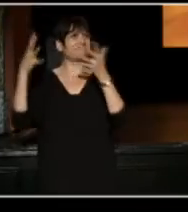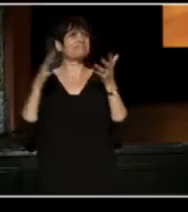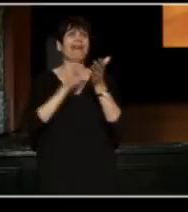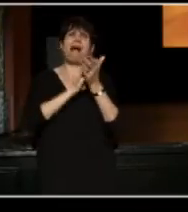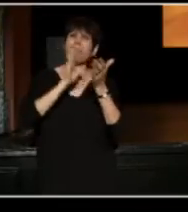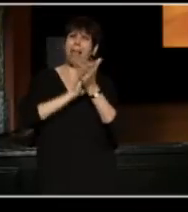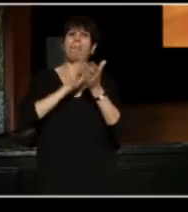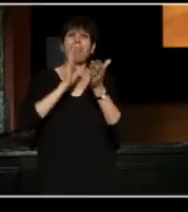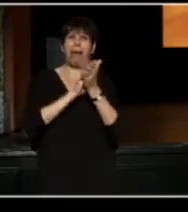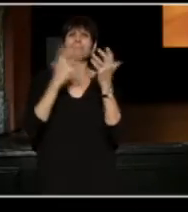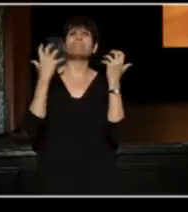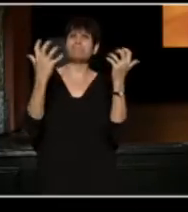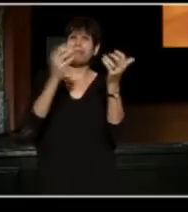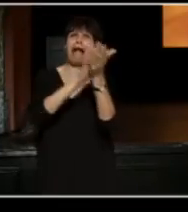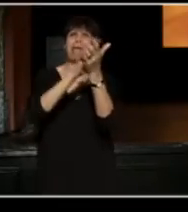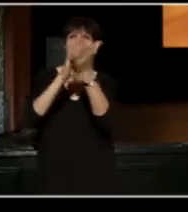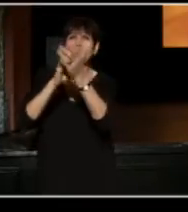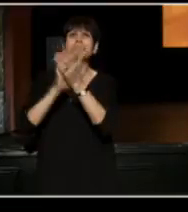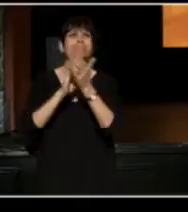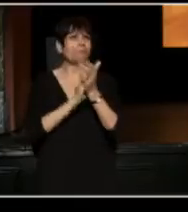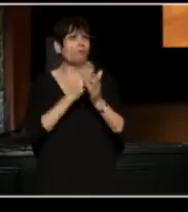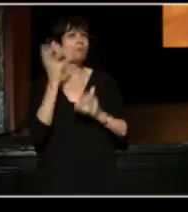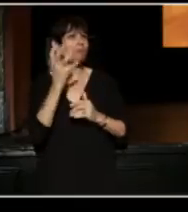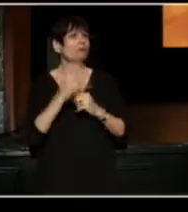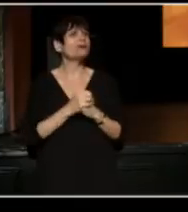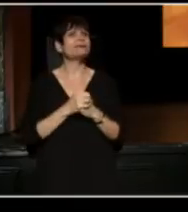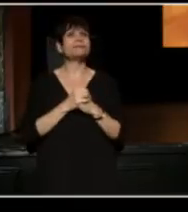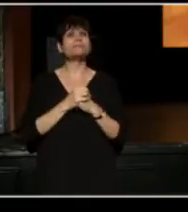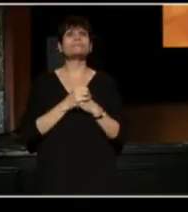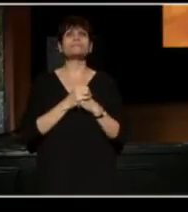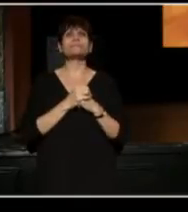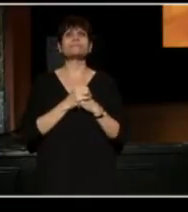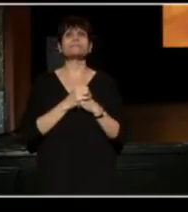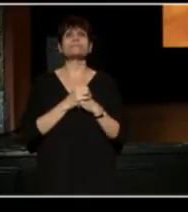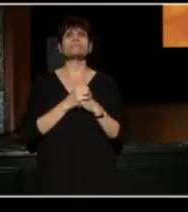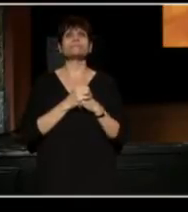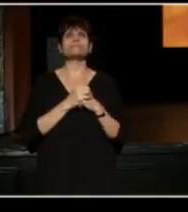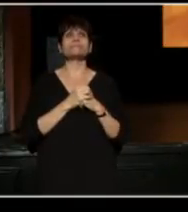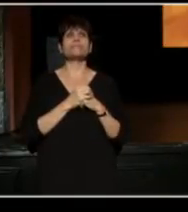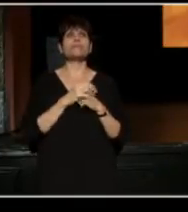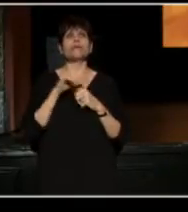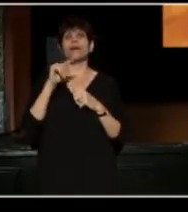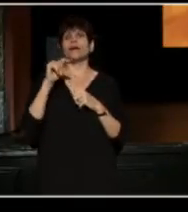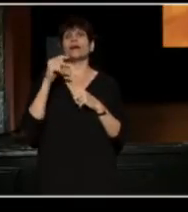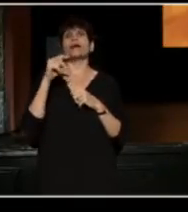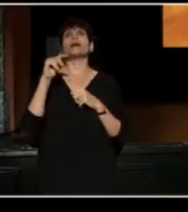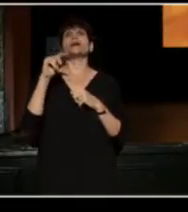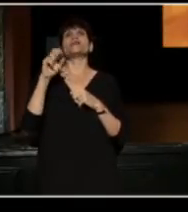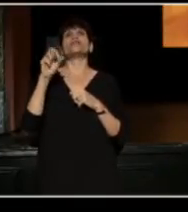Amen. This group represents, as Teresa said, both our Centenary theaters,